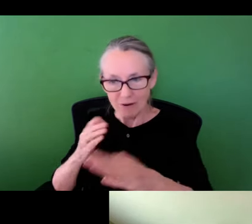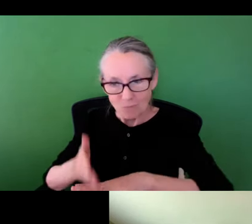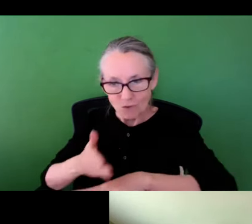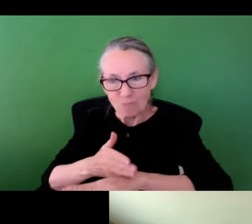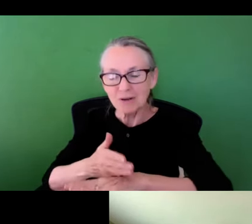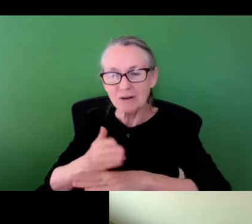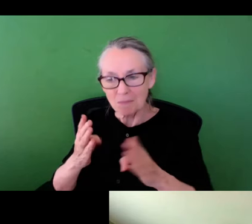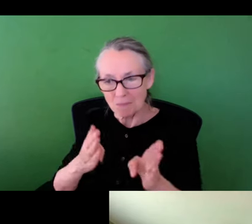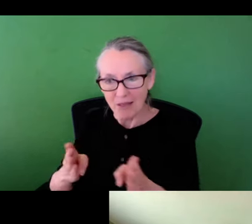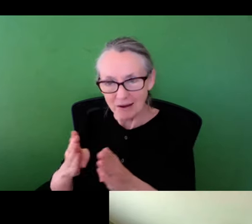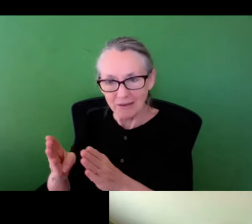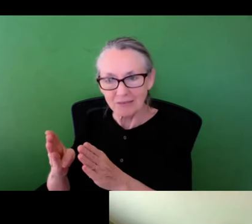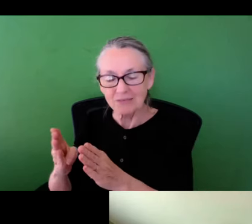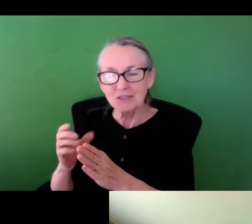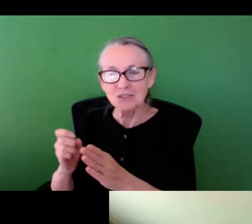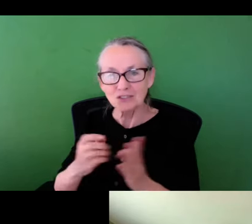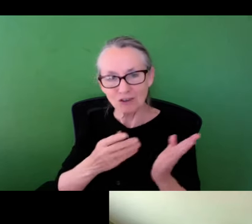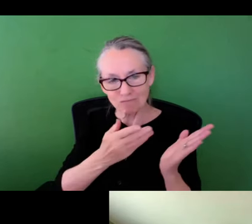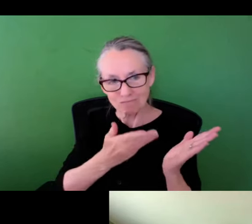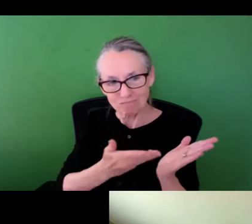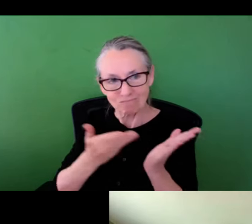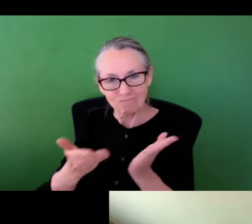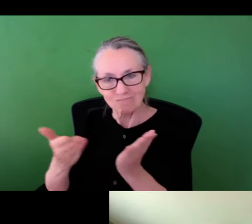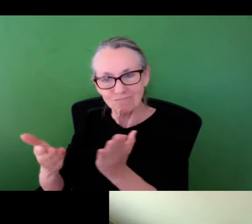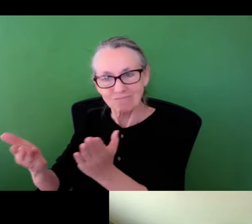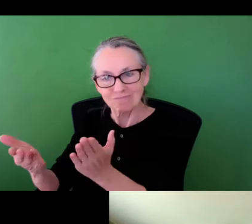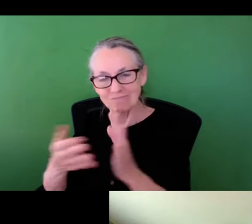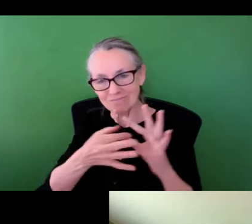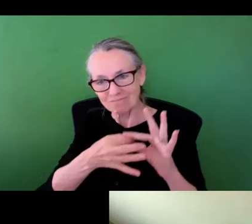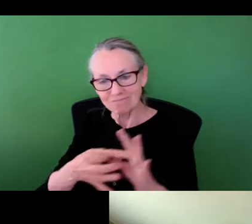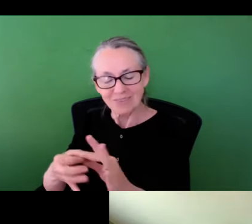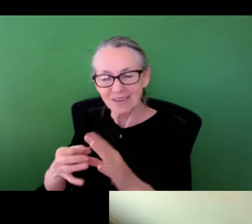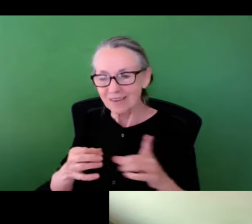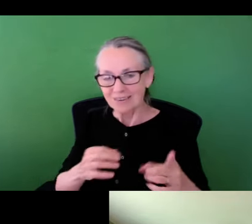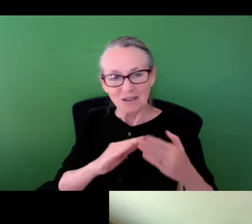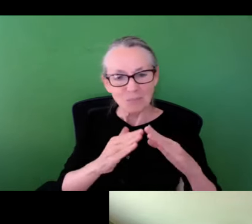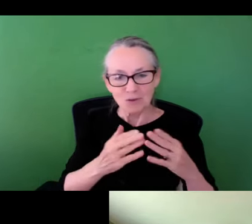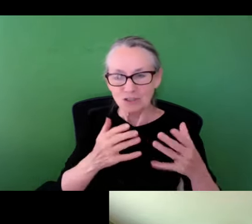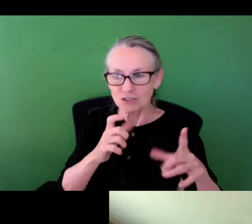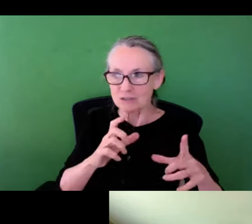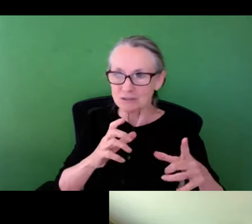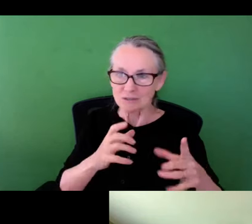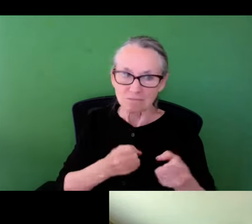too then use it directly for capital improvement planning so that way, again, communities are